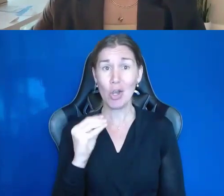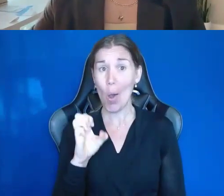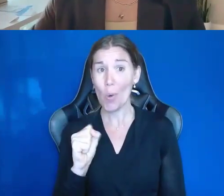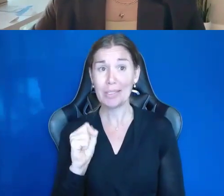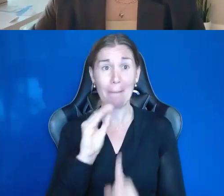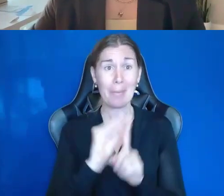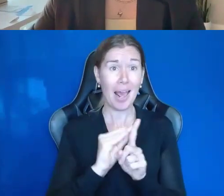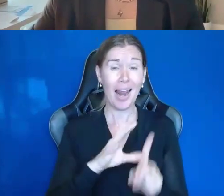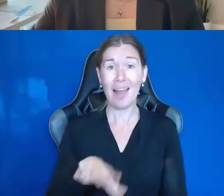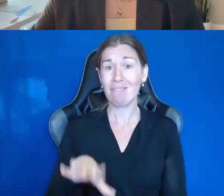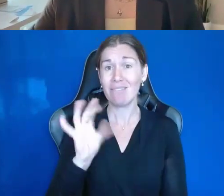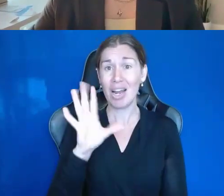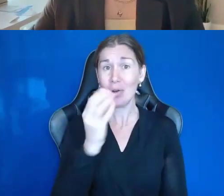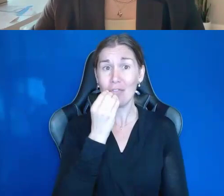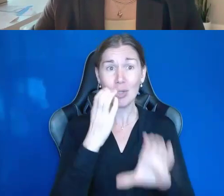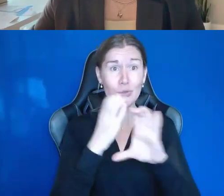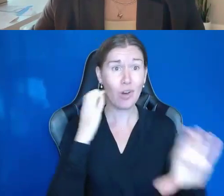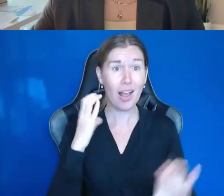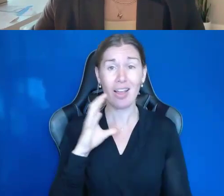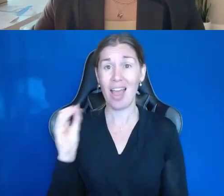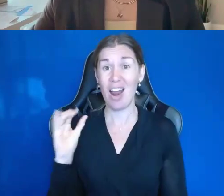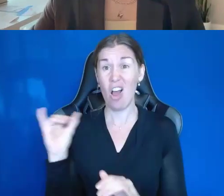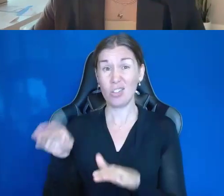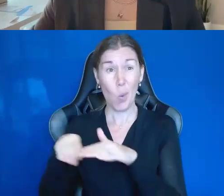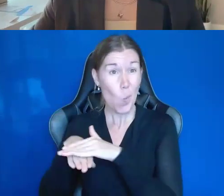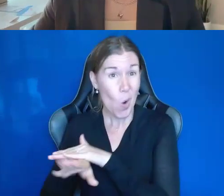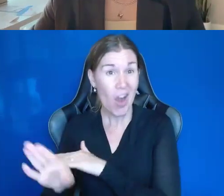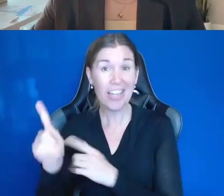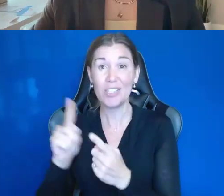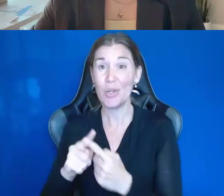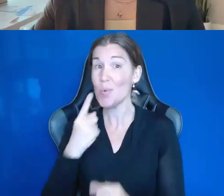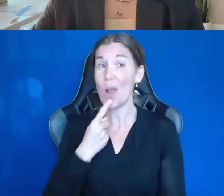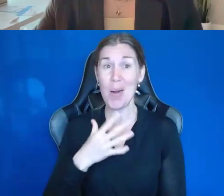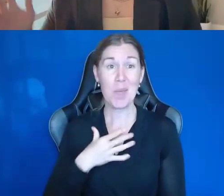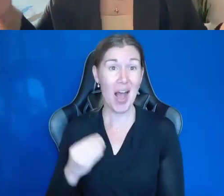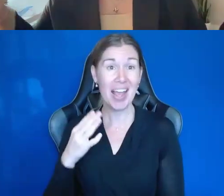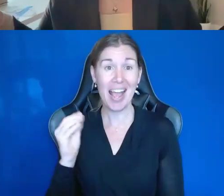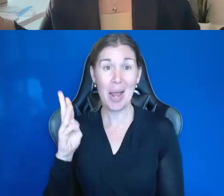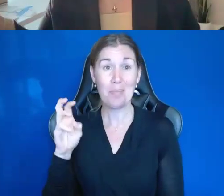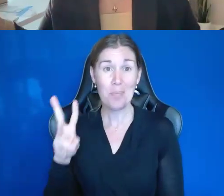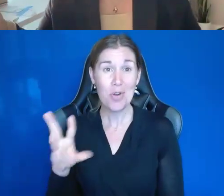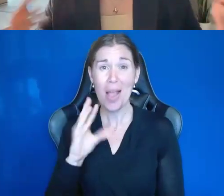be parked, as well as walk into Red, White and Brew and buy all the coffee.